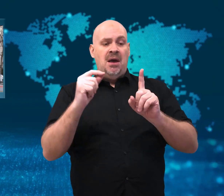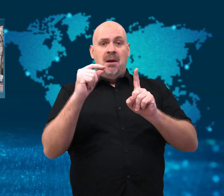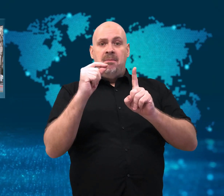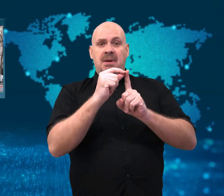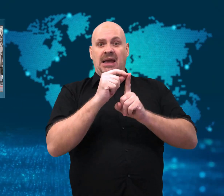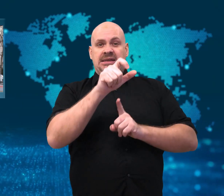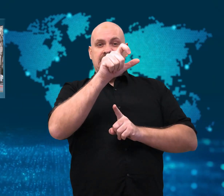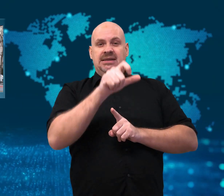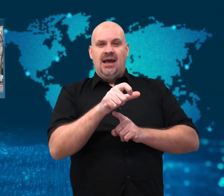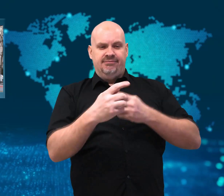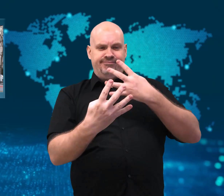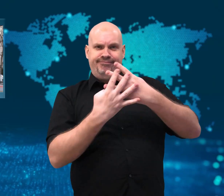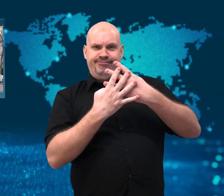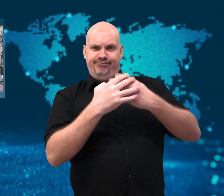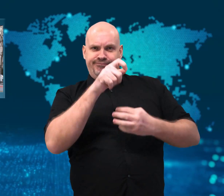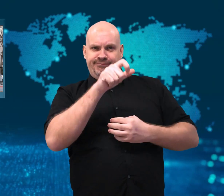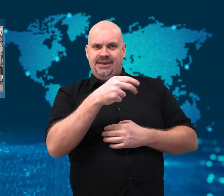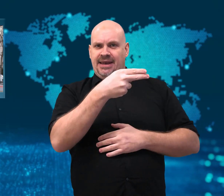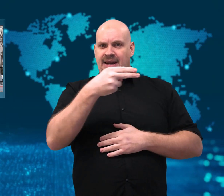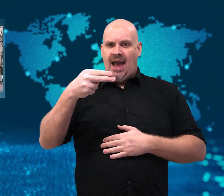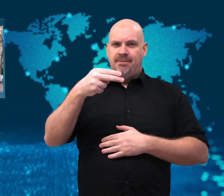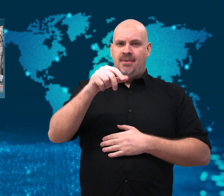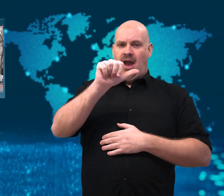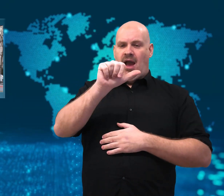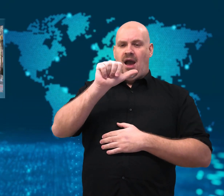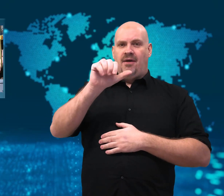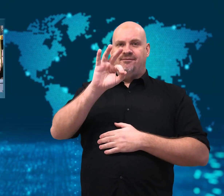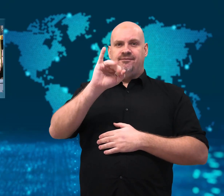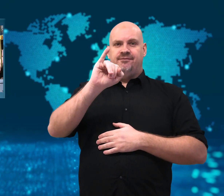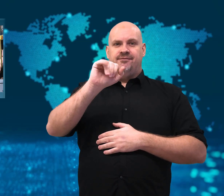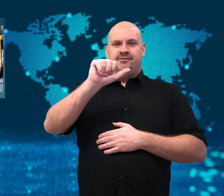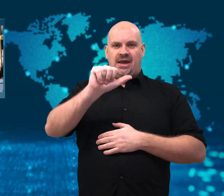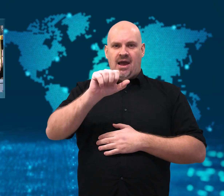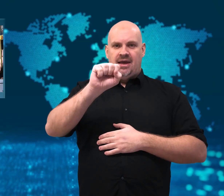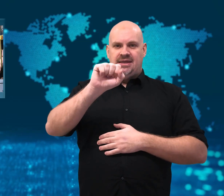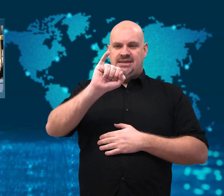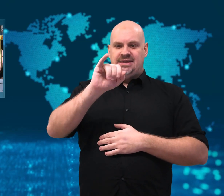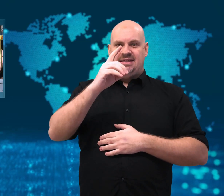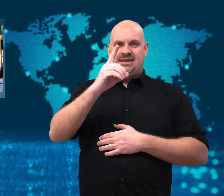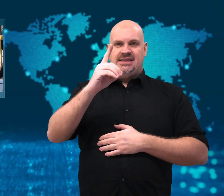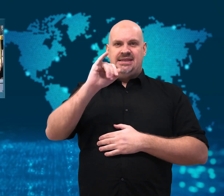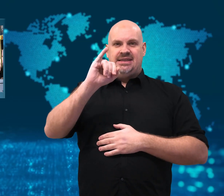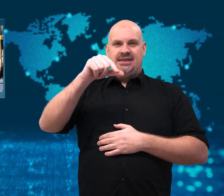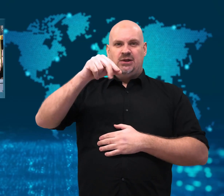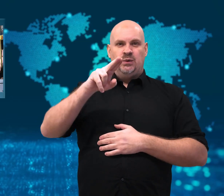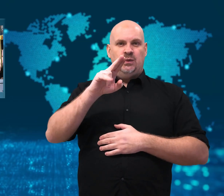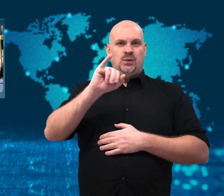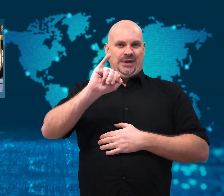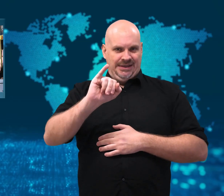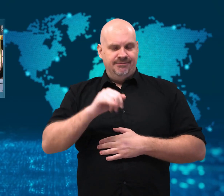release of Pakistani neuroscientist, Aafia Siddiqui.